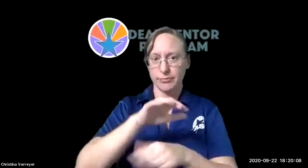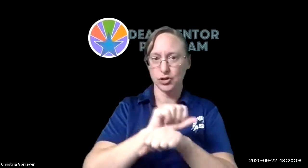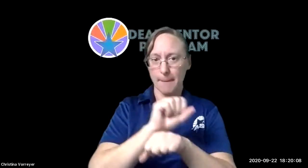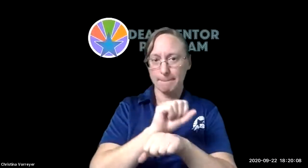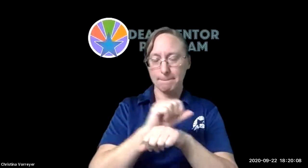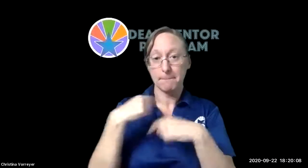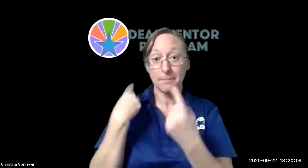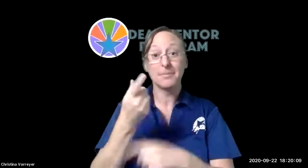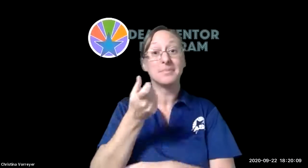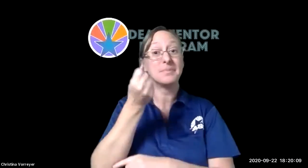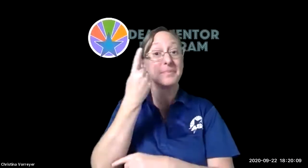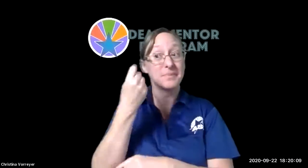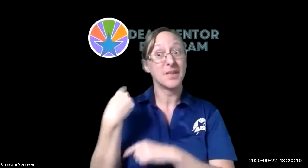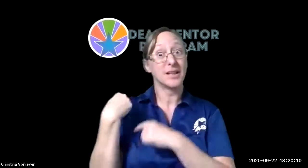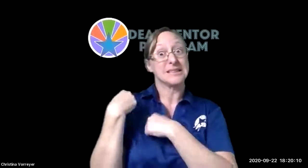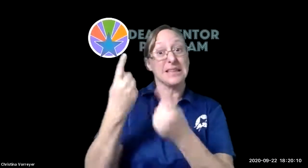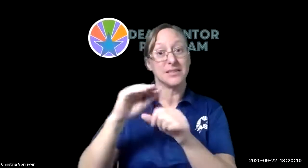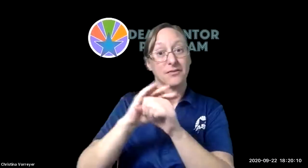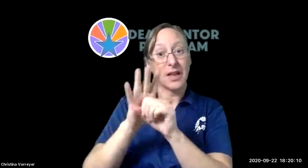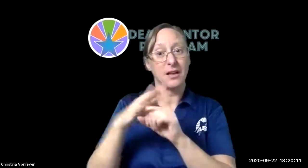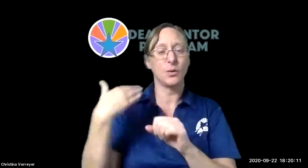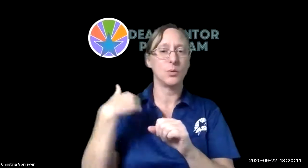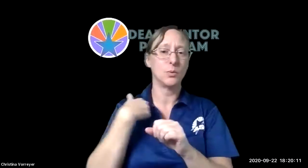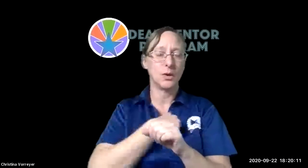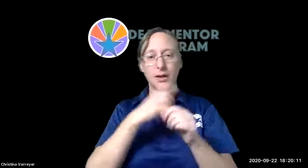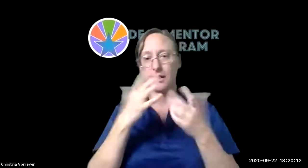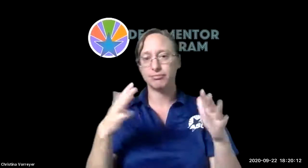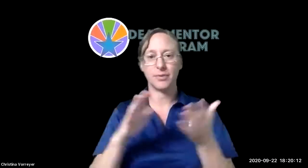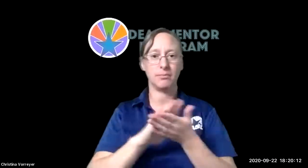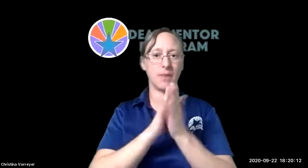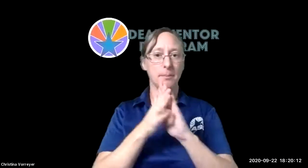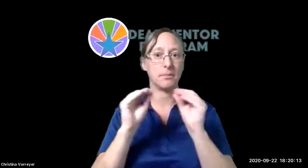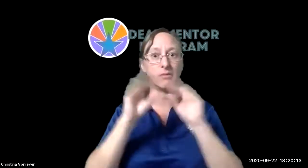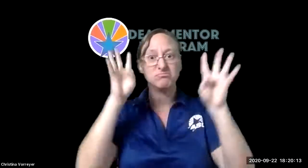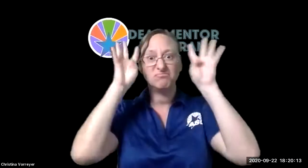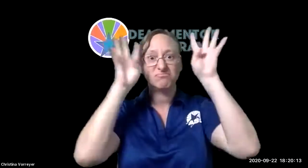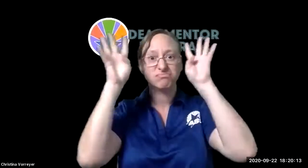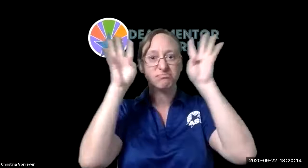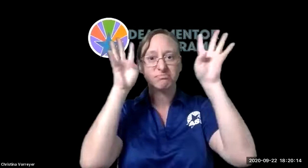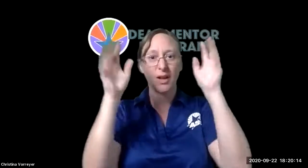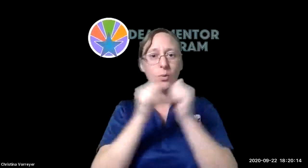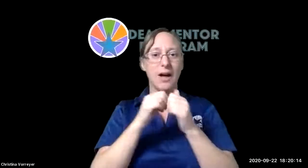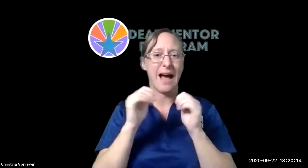and that's our primary job